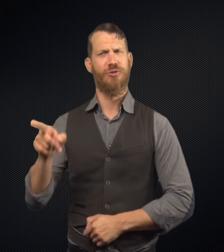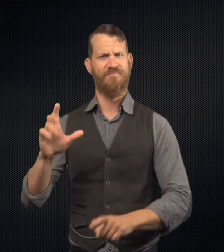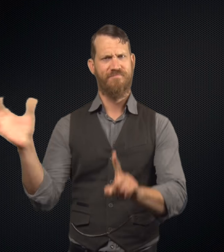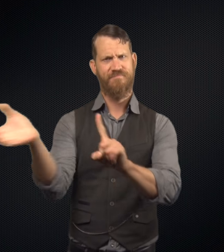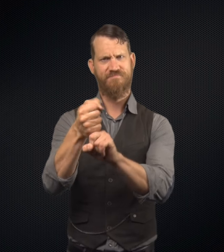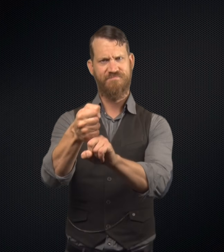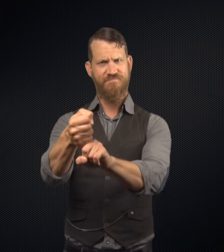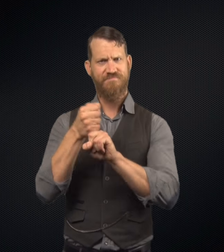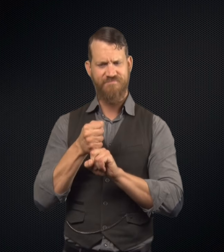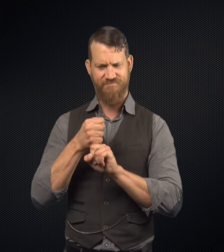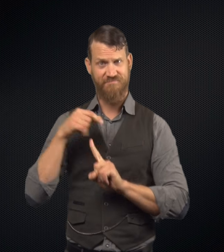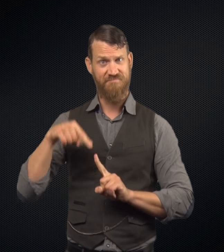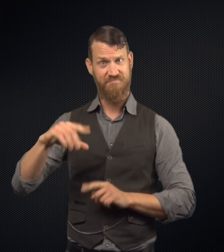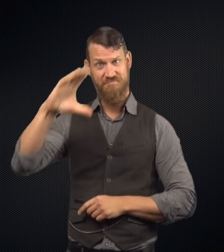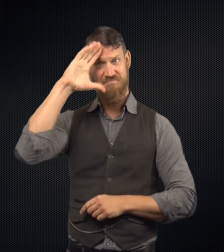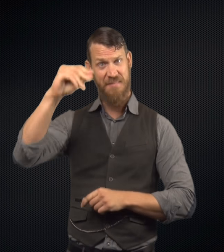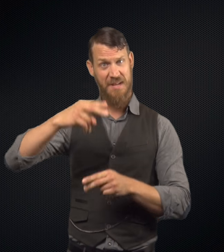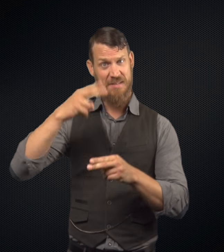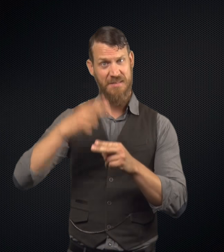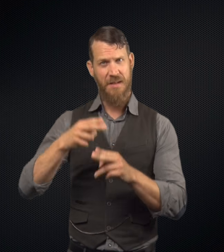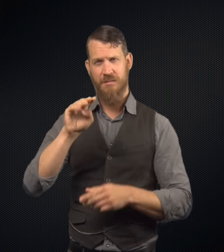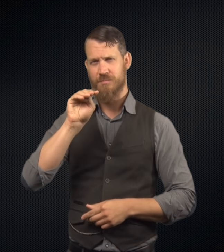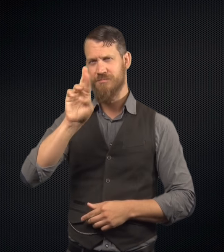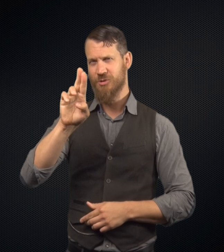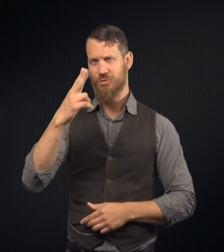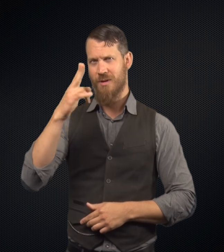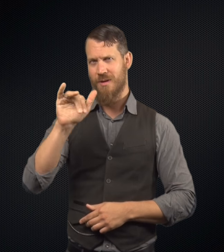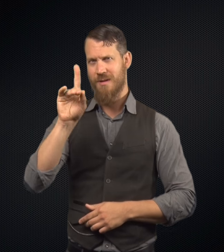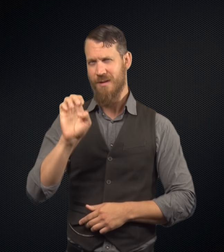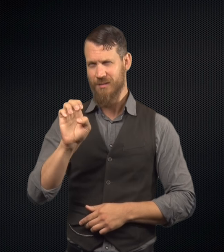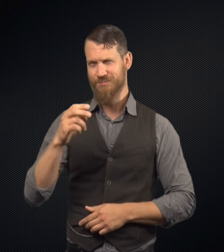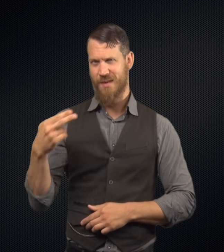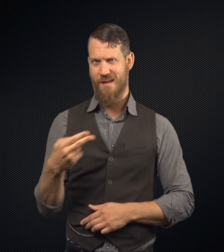Now, Mr. Enfield apprehended Mr. Hyde.